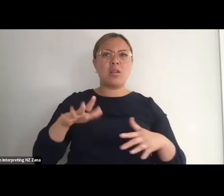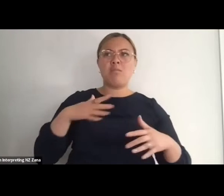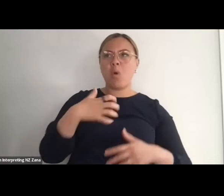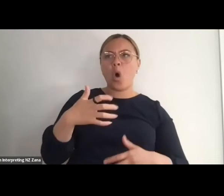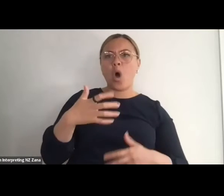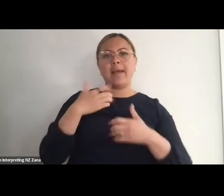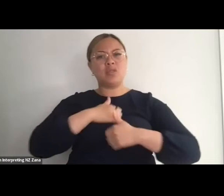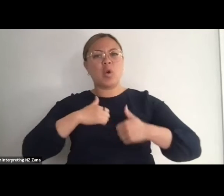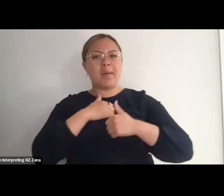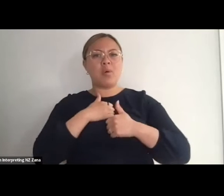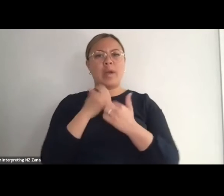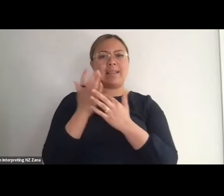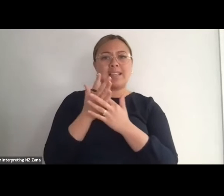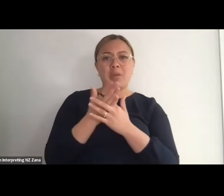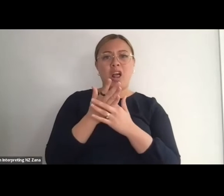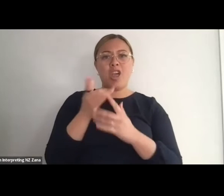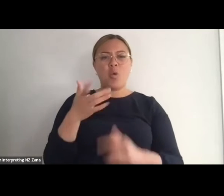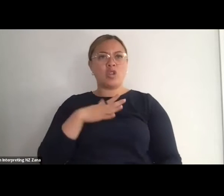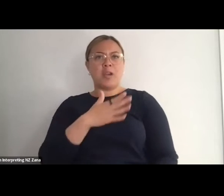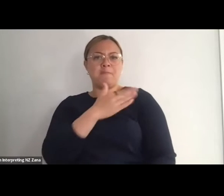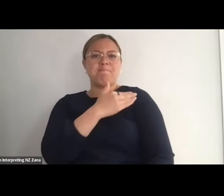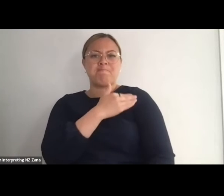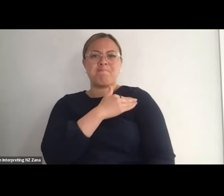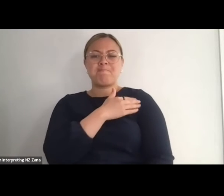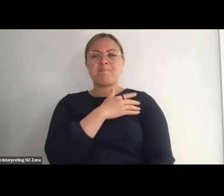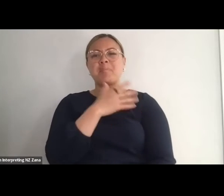or you just want to touch base please don't hesitate to do so, just pop it in the chat.